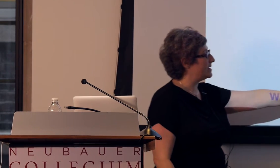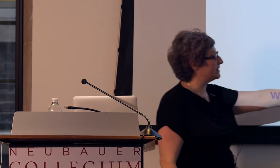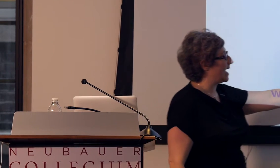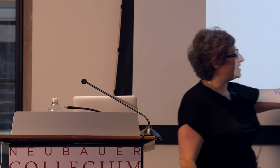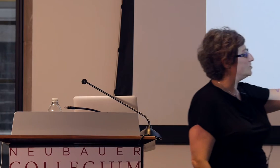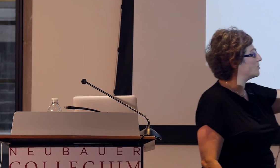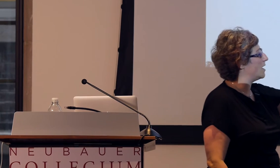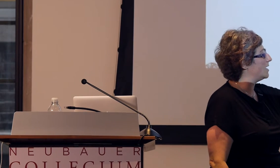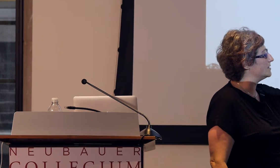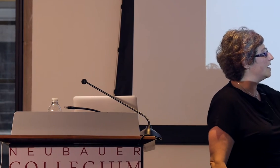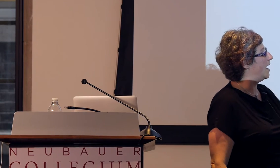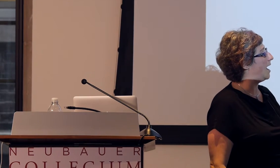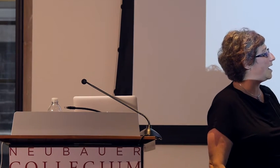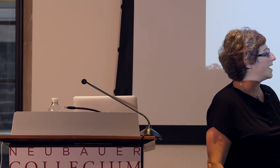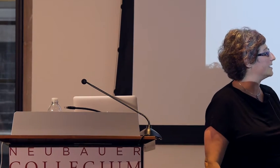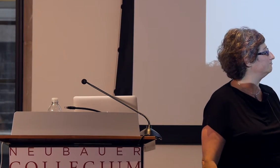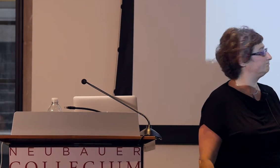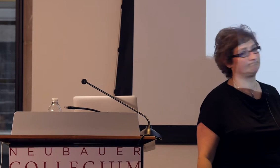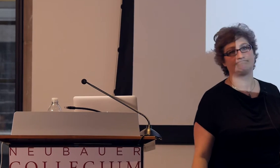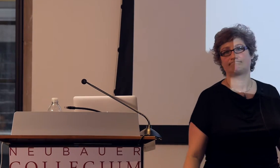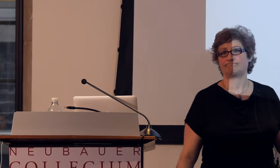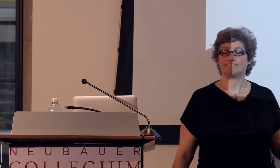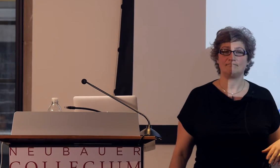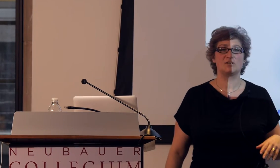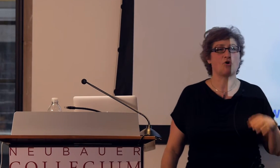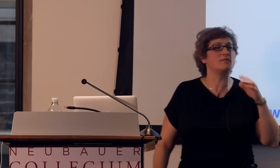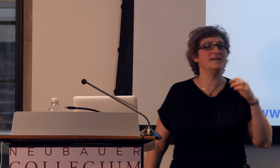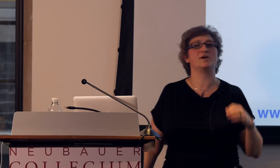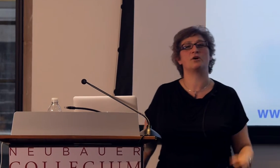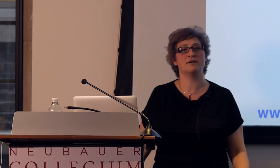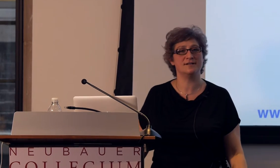And at UCONN, I strongly encouraged a group of students